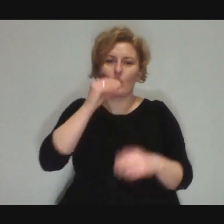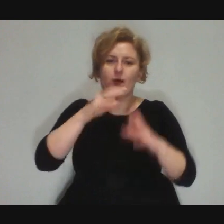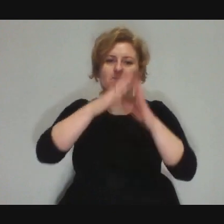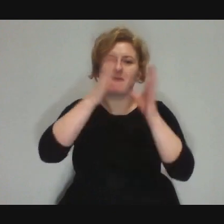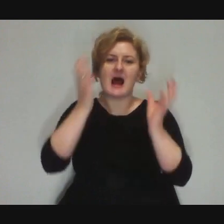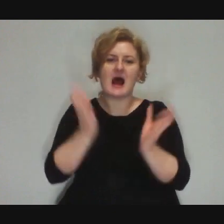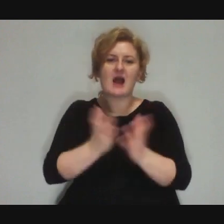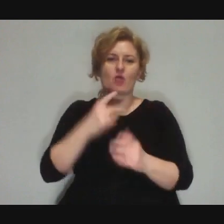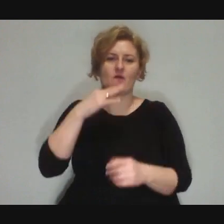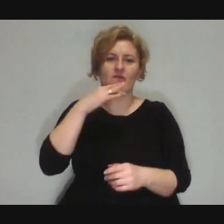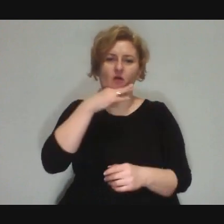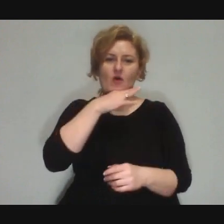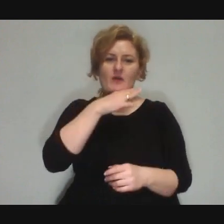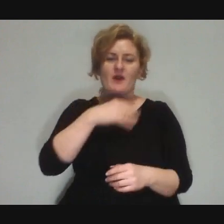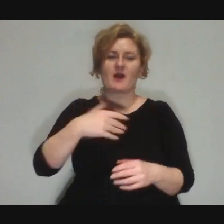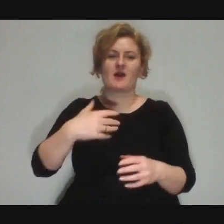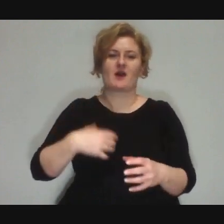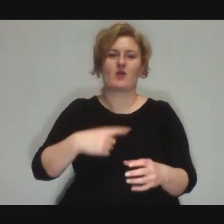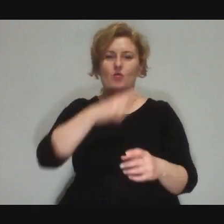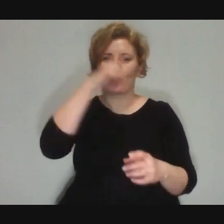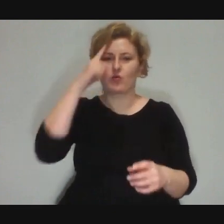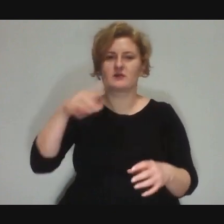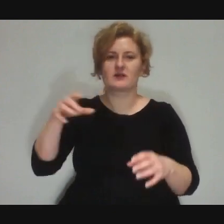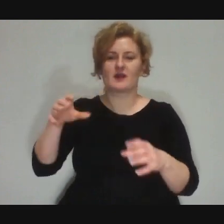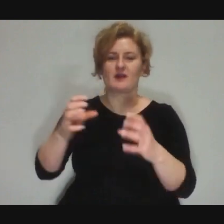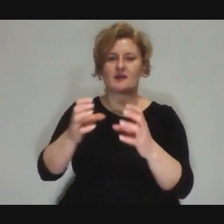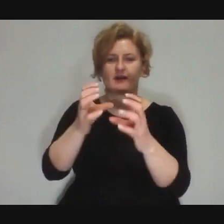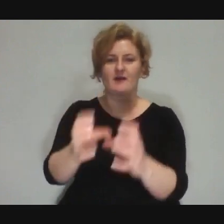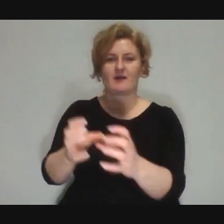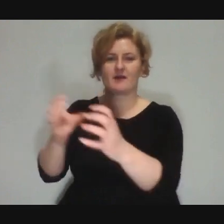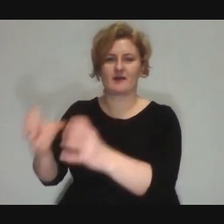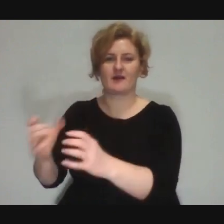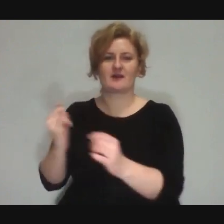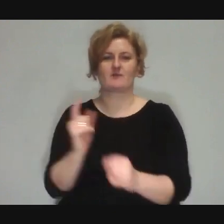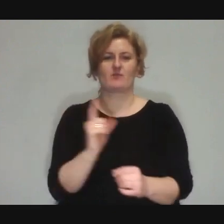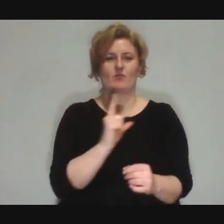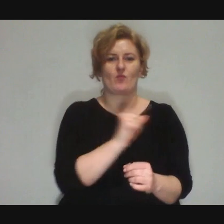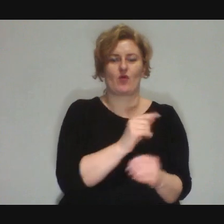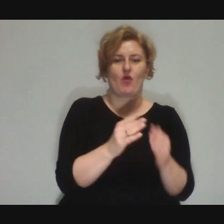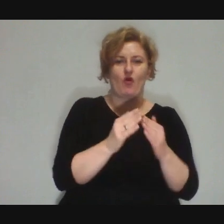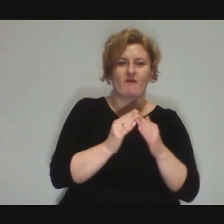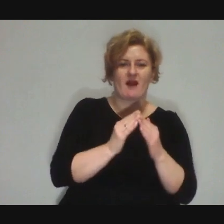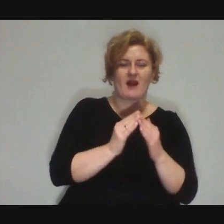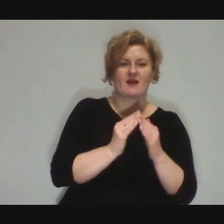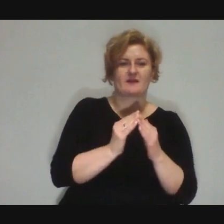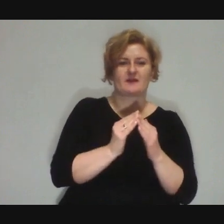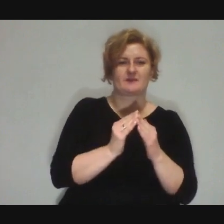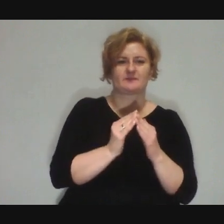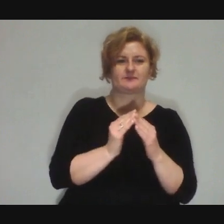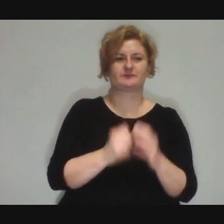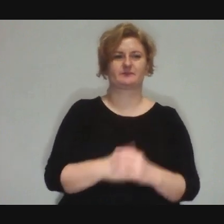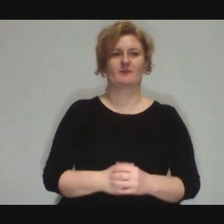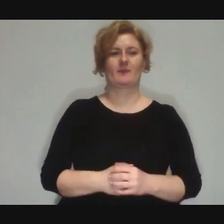and they put it in front of the people and they went away and hid... And usually...